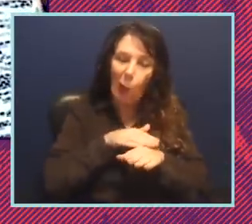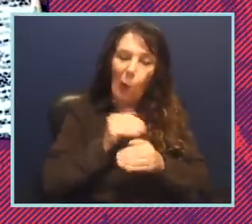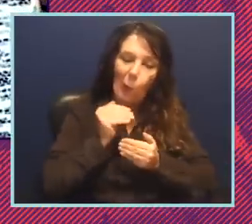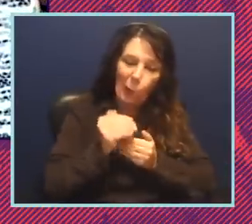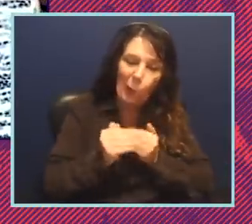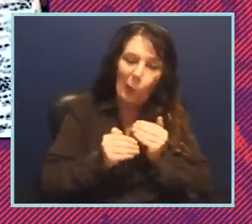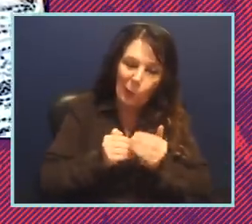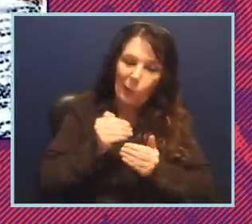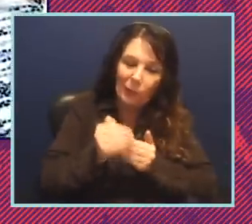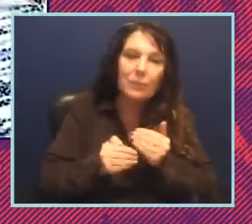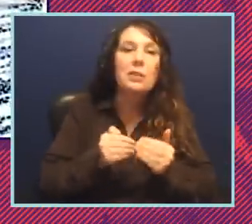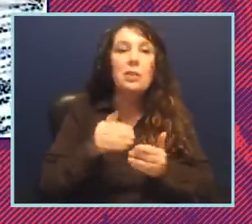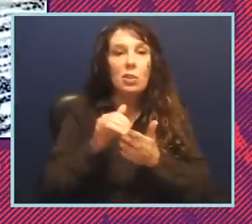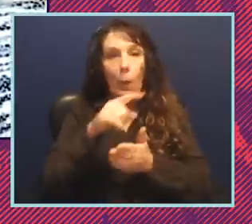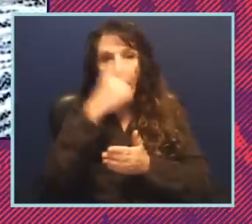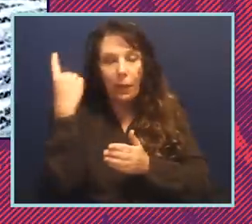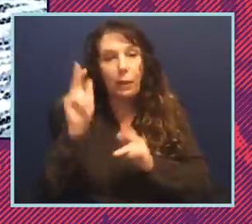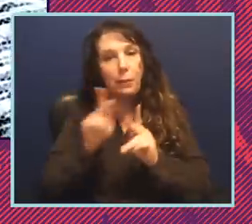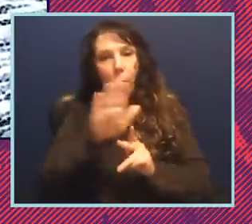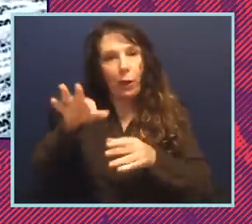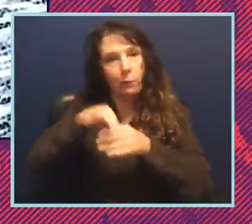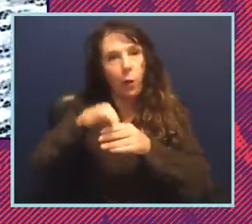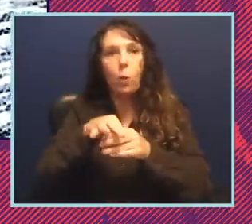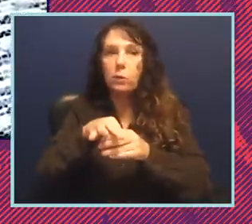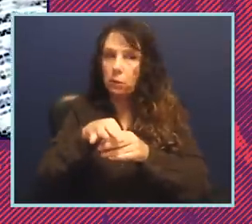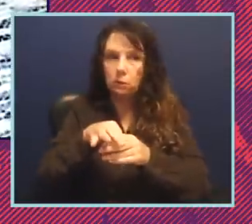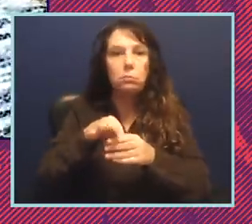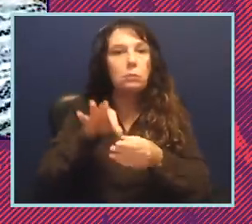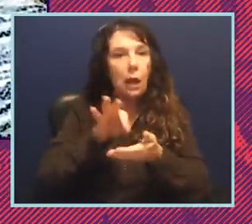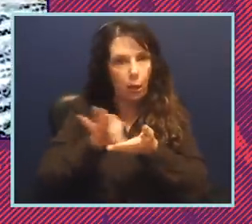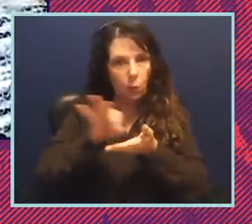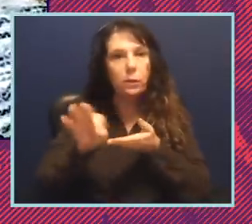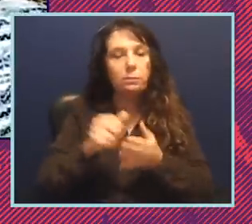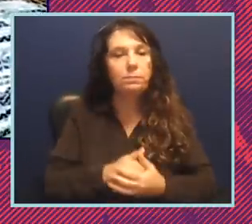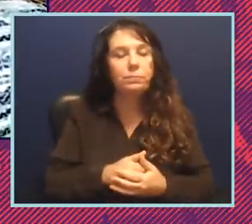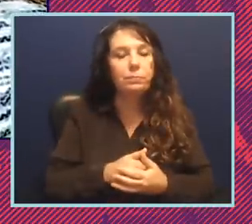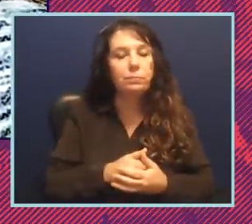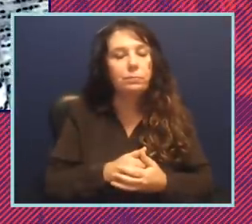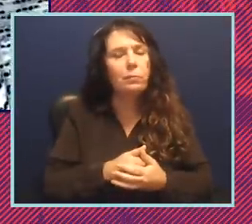to make sure that Black votes especially are counted in our state. So one of the things, Sophia